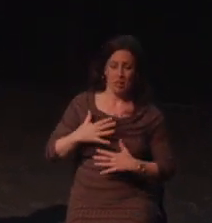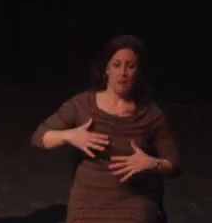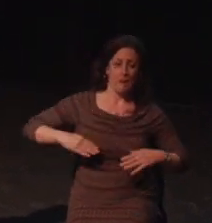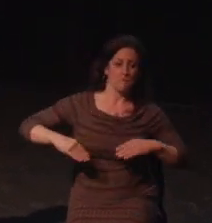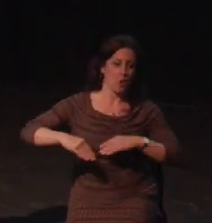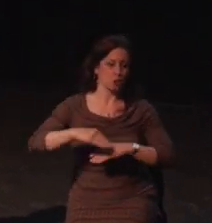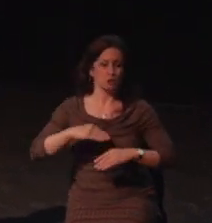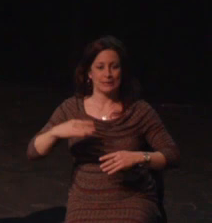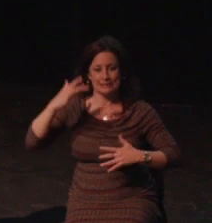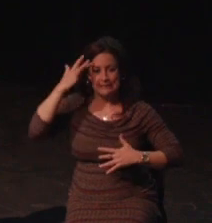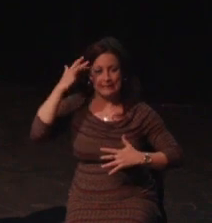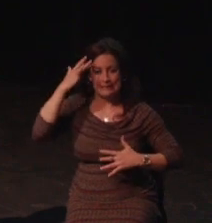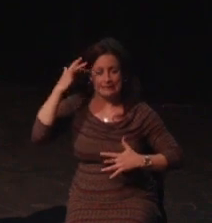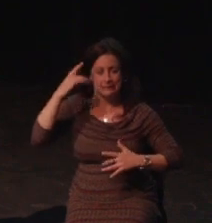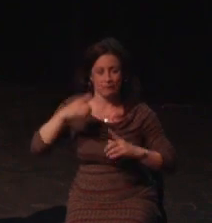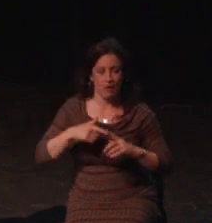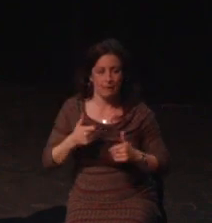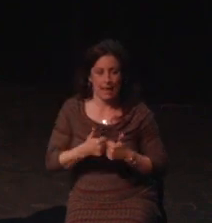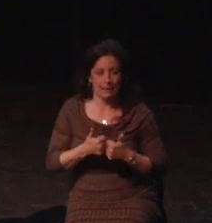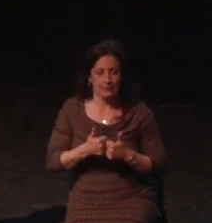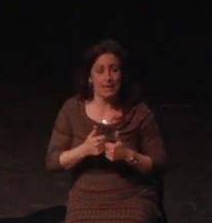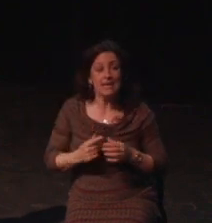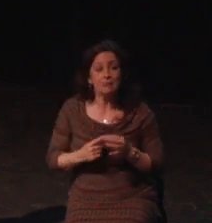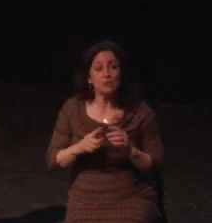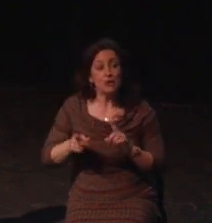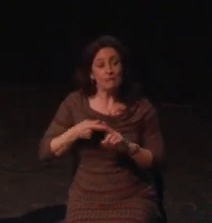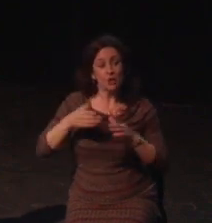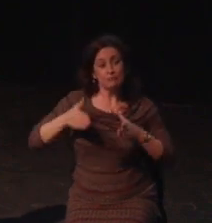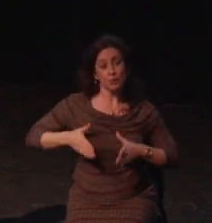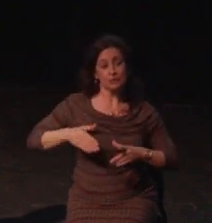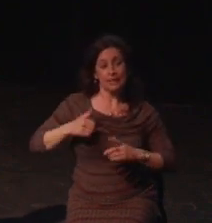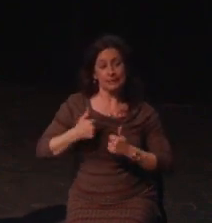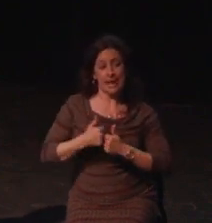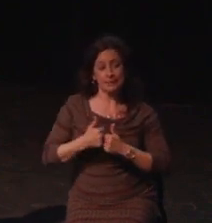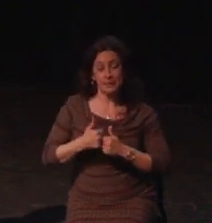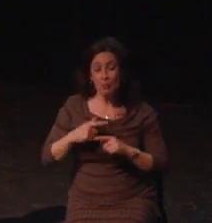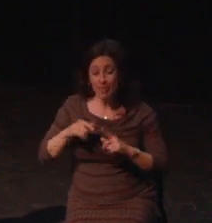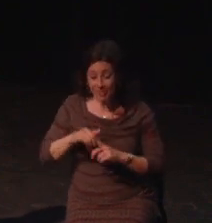profound experience, and fun, they include us in a community that otherwise we aren't a part of.